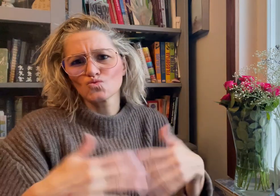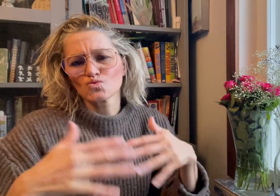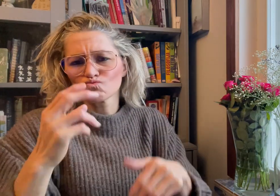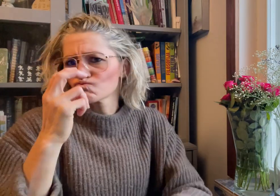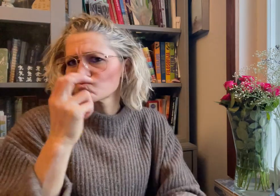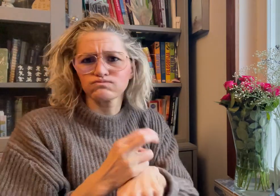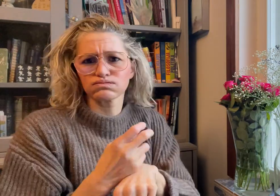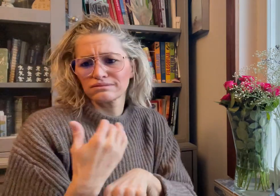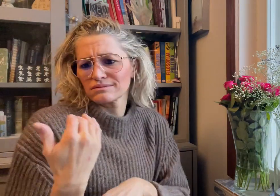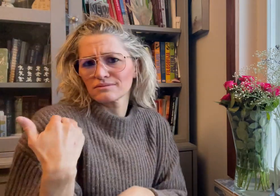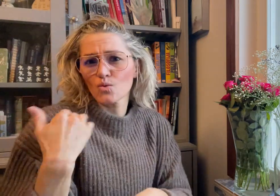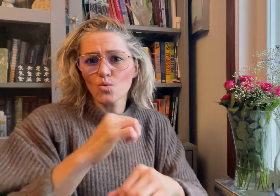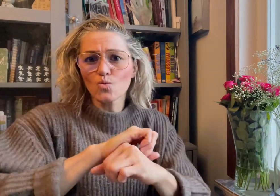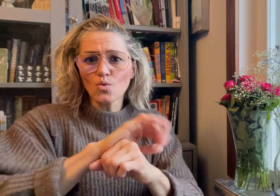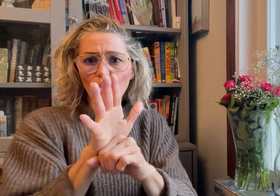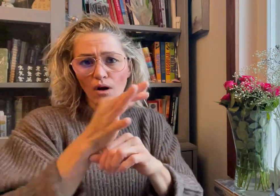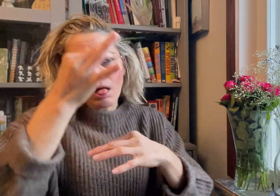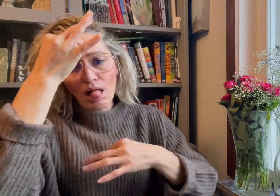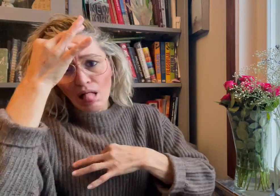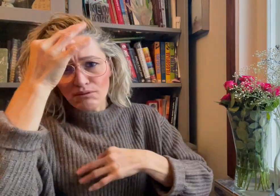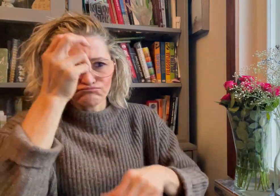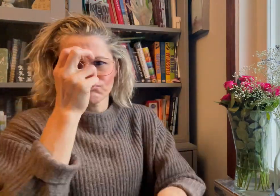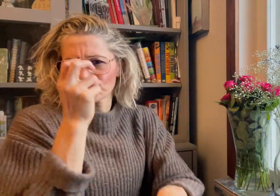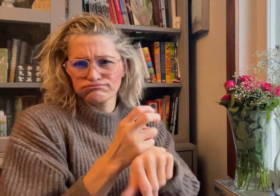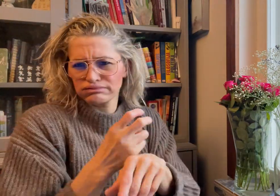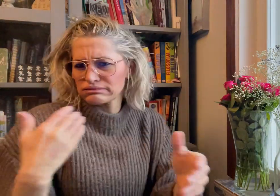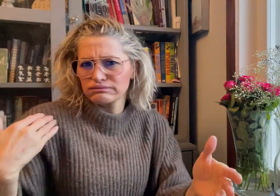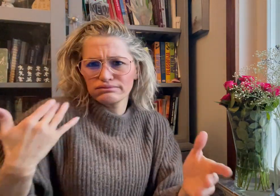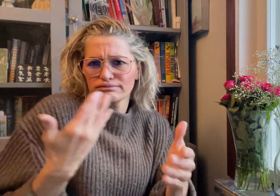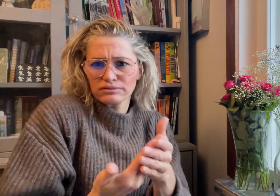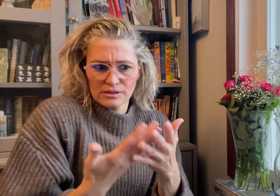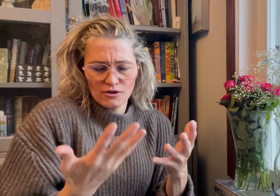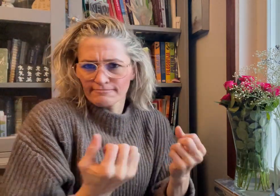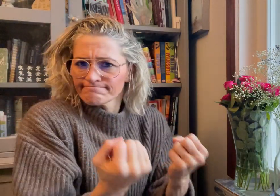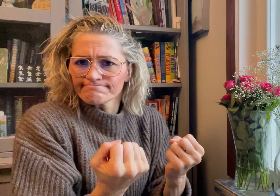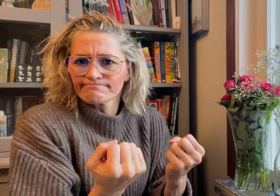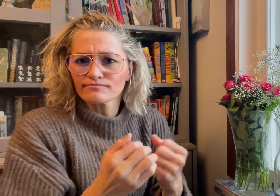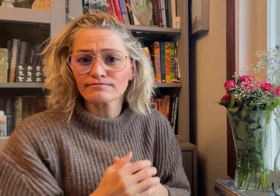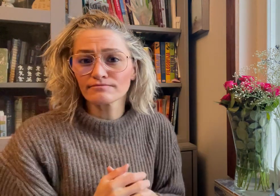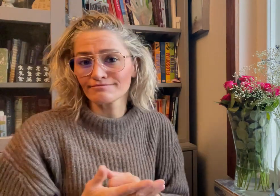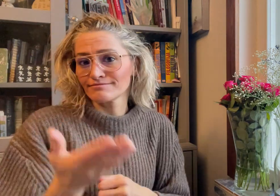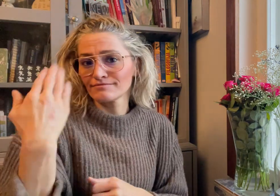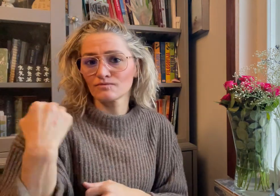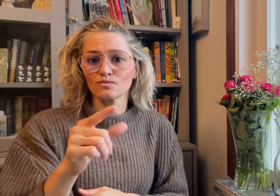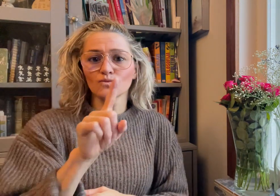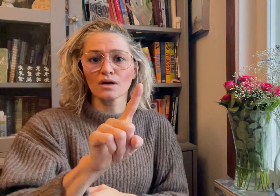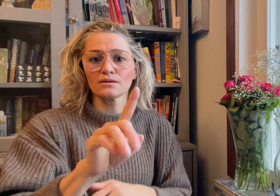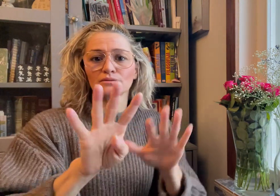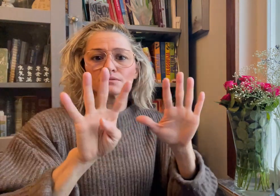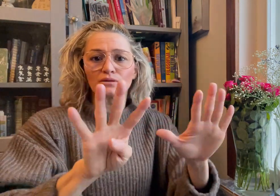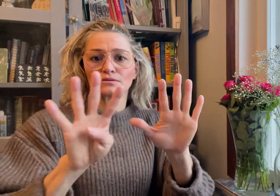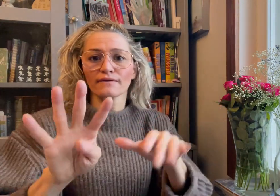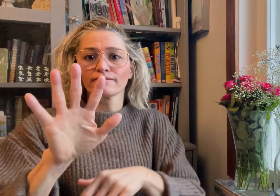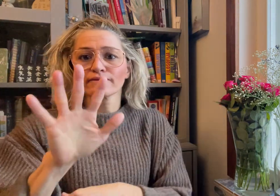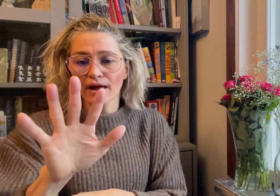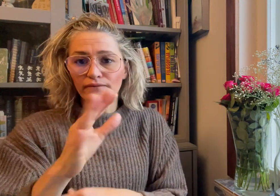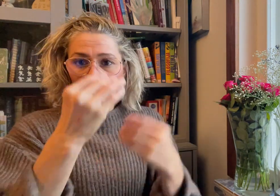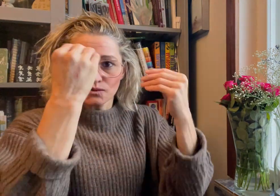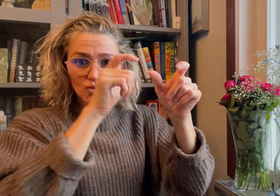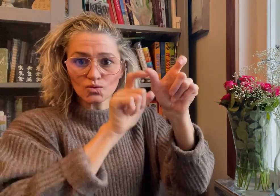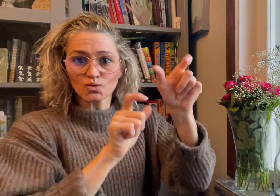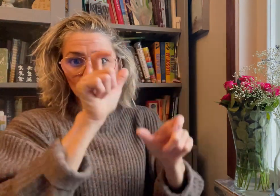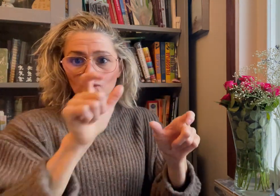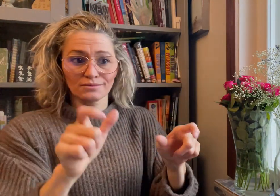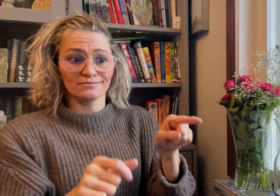COVID-19 pandemic. Started in 1995 by the students of SDEAS,